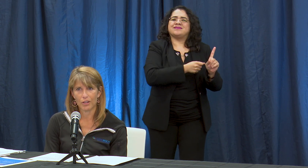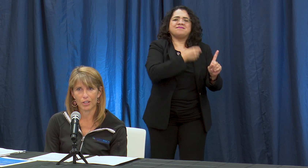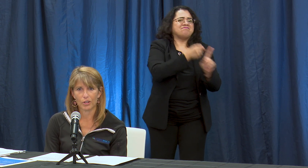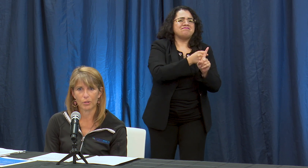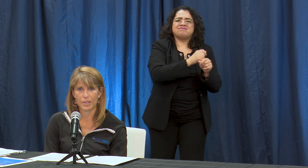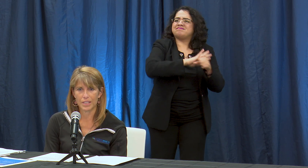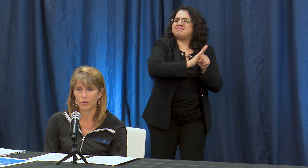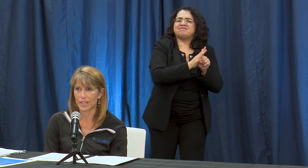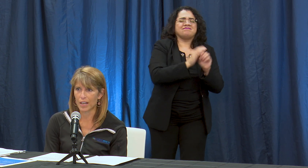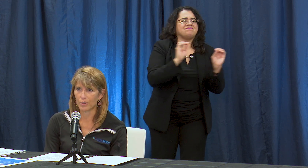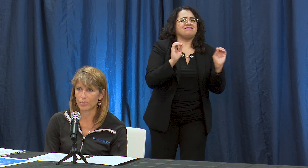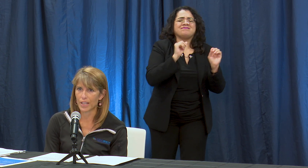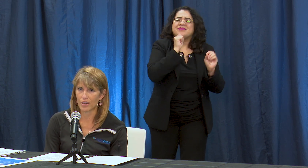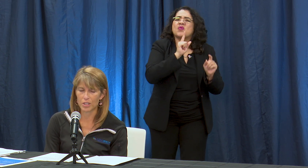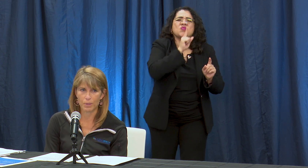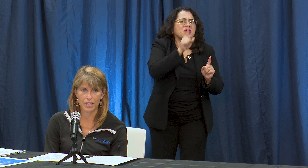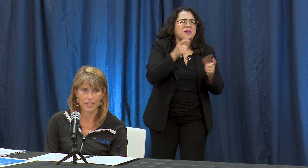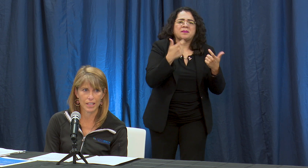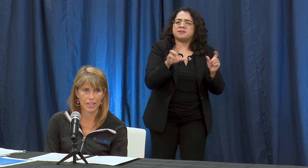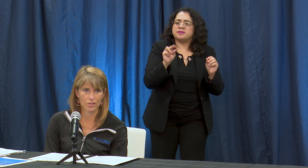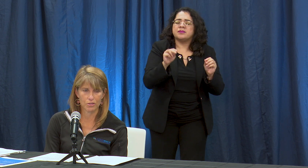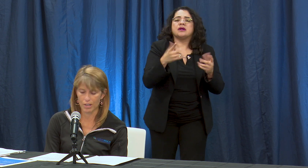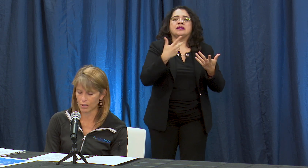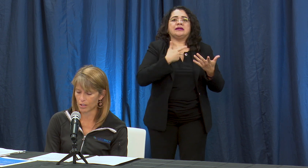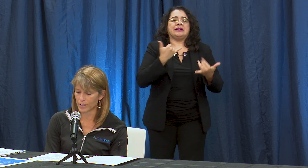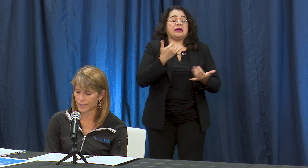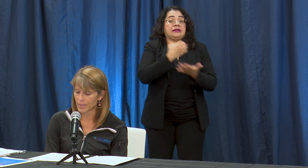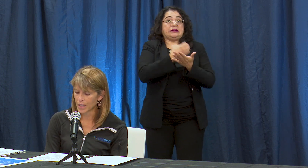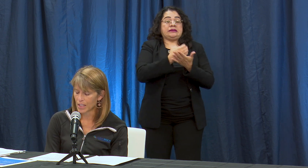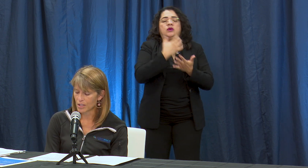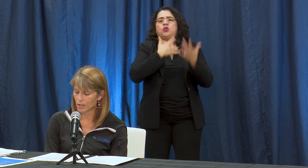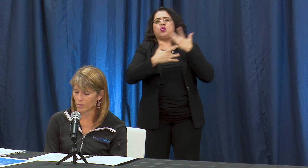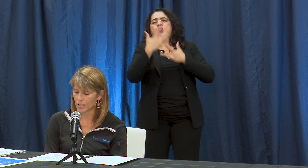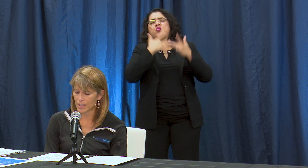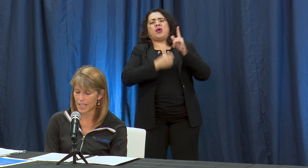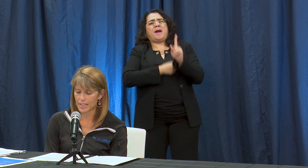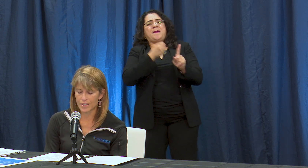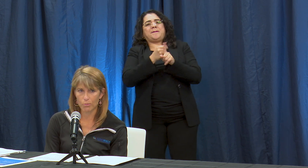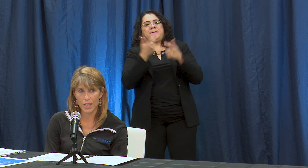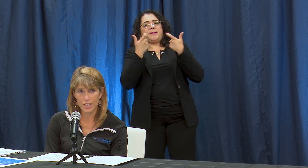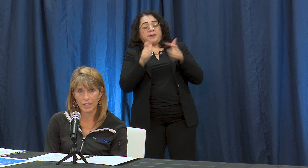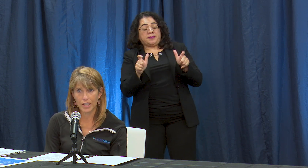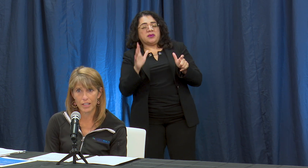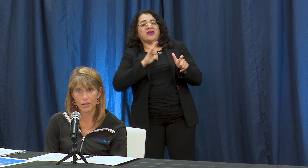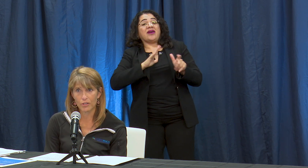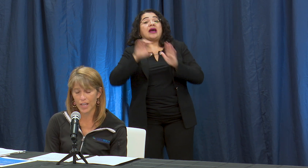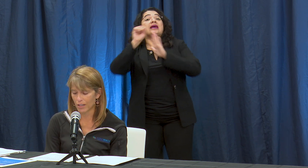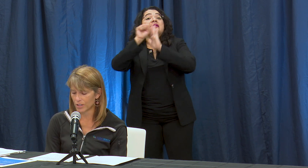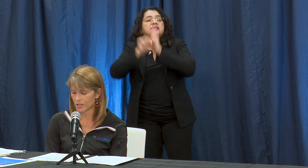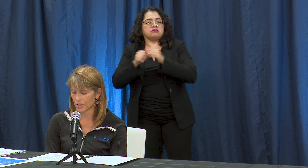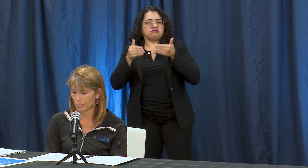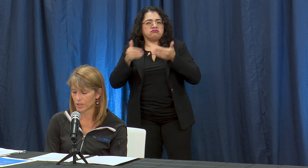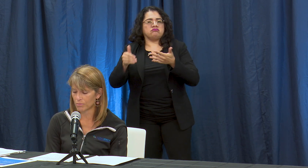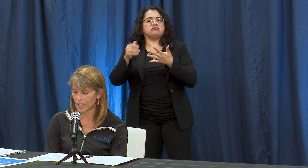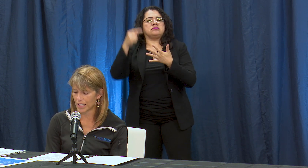know their local business without experiencing the issues around COVID-19 so the state set some criteria that those counties could work to meet